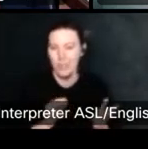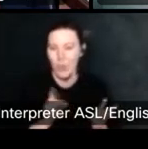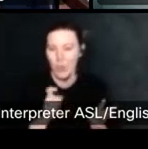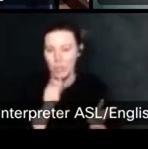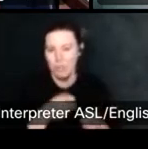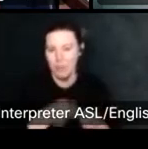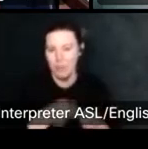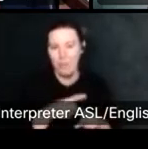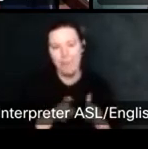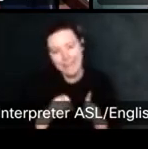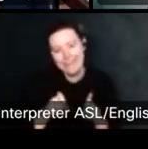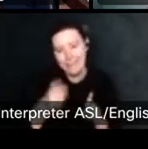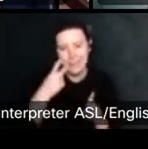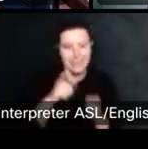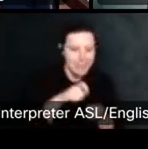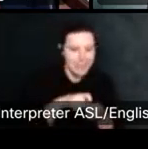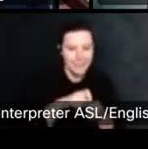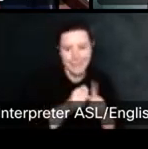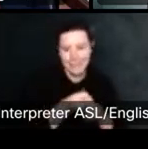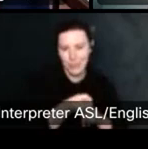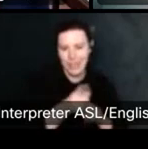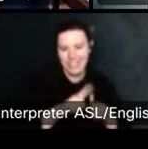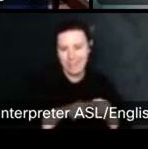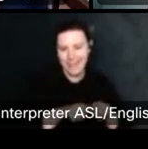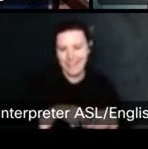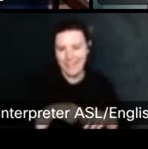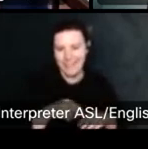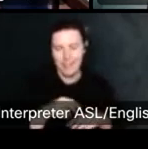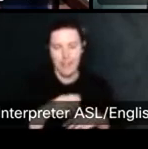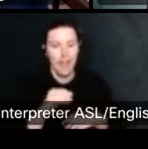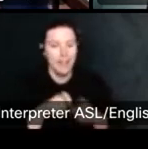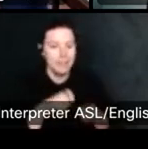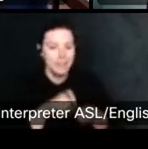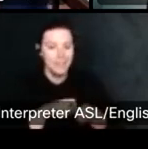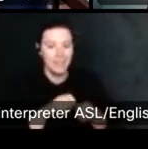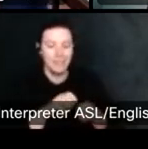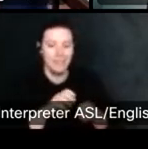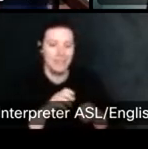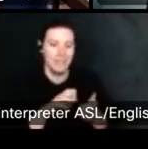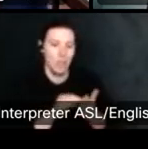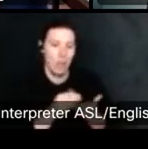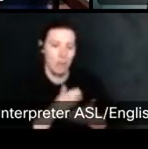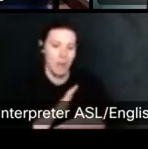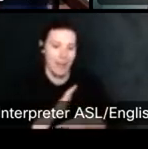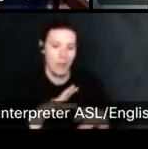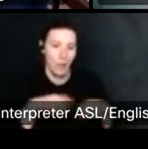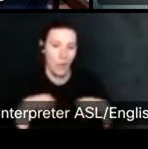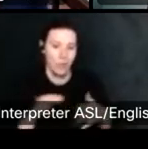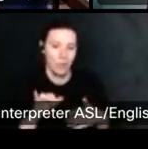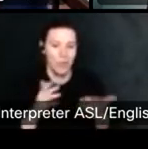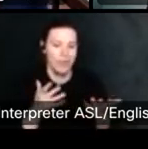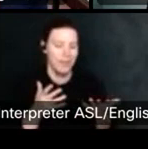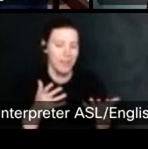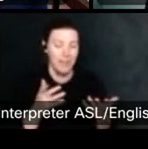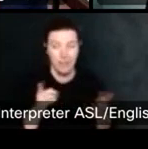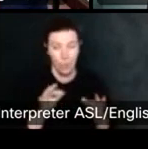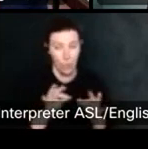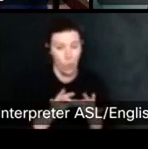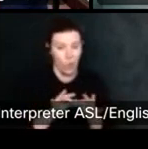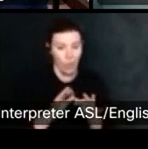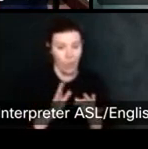Yeah, and there's like considerations for the copyright owner, you know, like isn't even worth spending the money for an attorney to come after you for it like, how you painted a plant, you know.